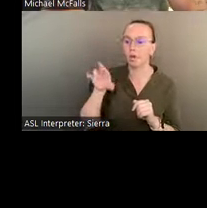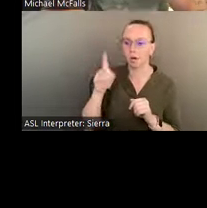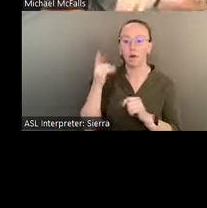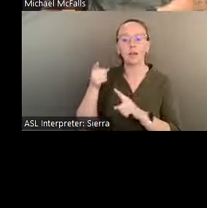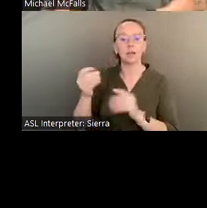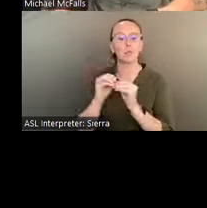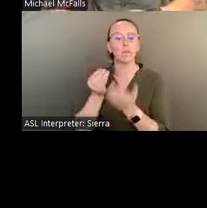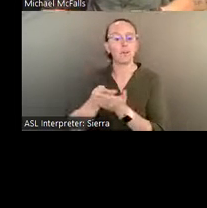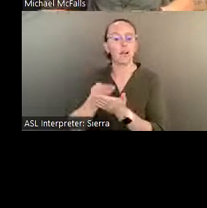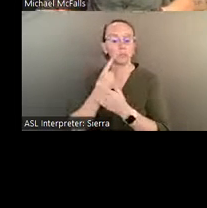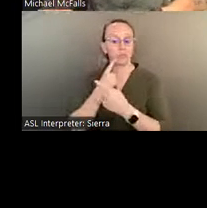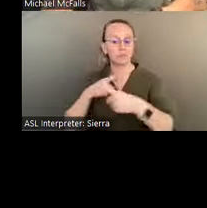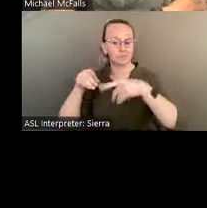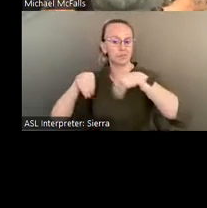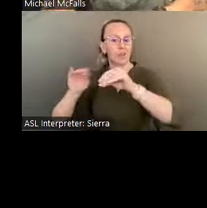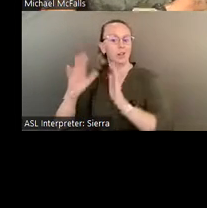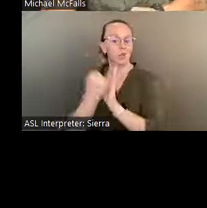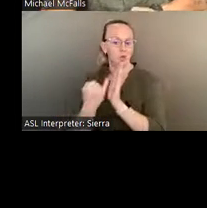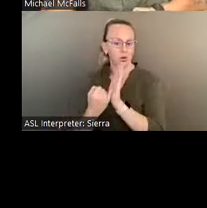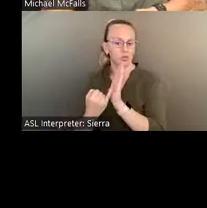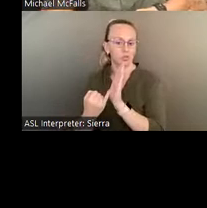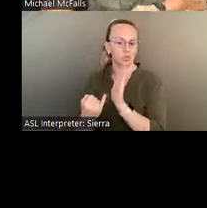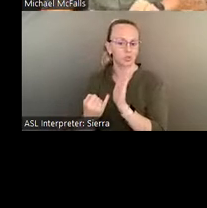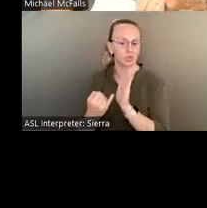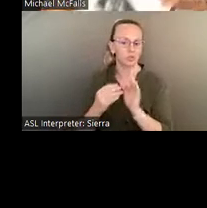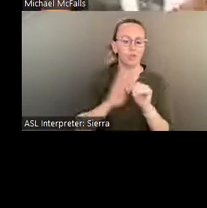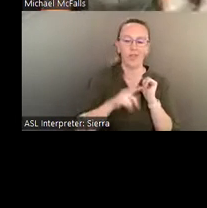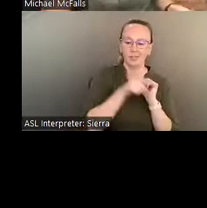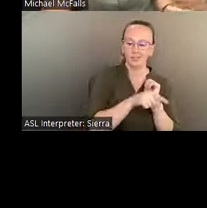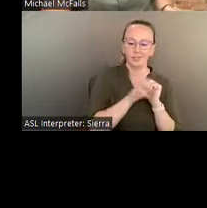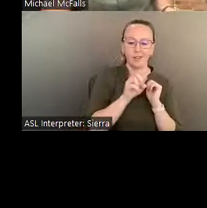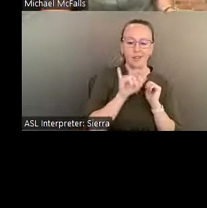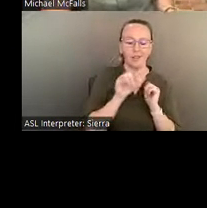success selling his art and his ideas than Eddie was.